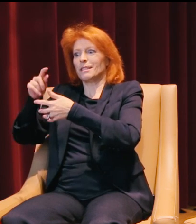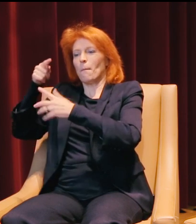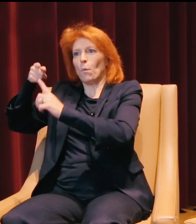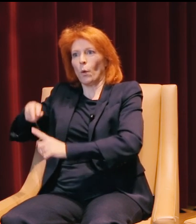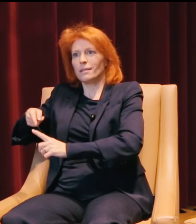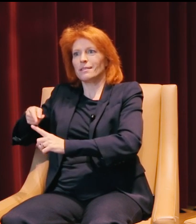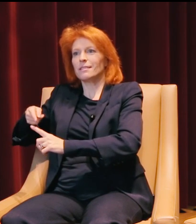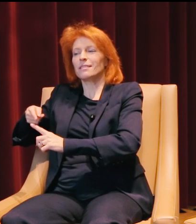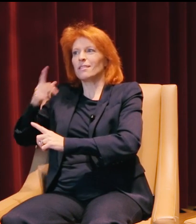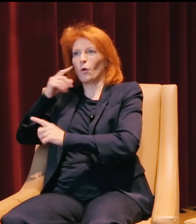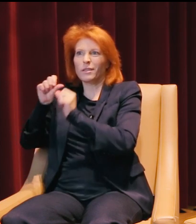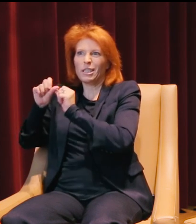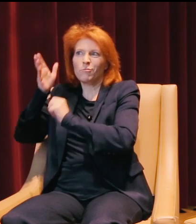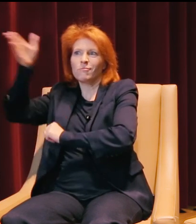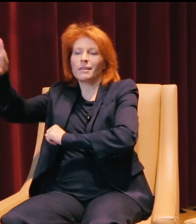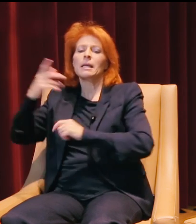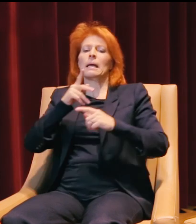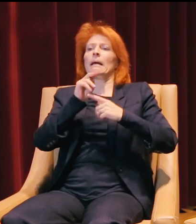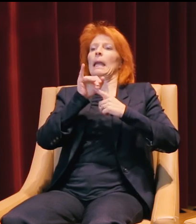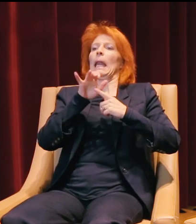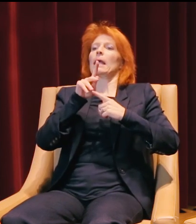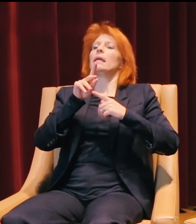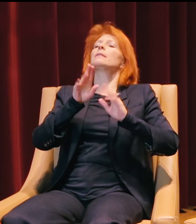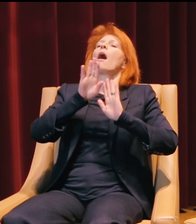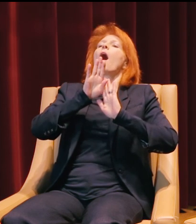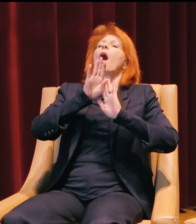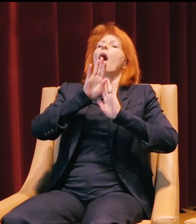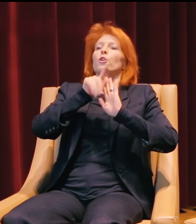Whereas Nick, we kind of profiled him as an undergrad student who's new to Denver.